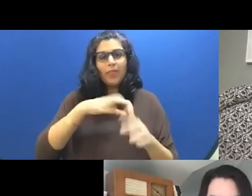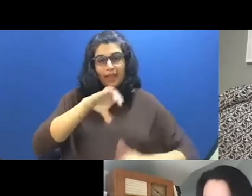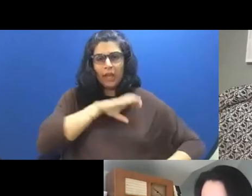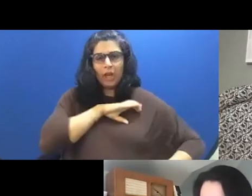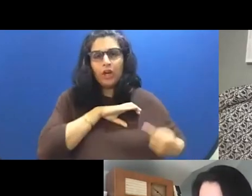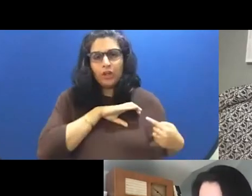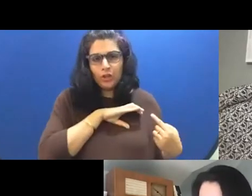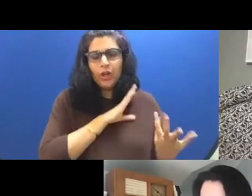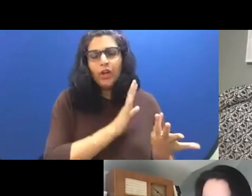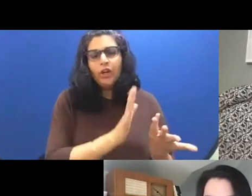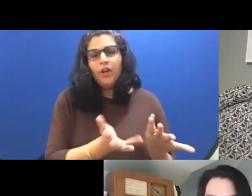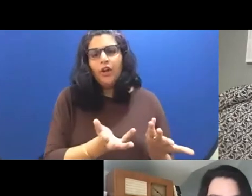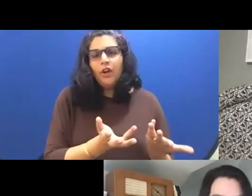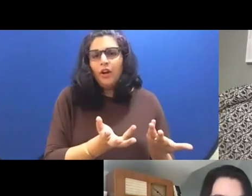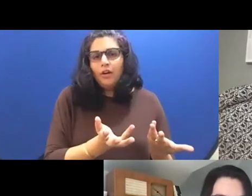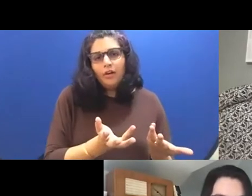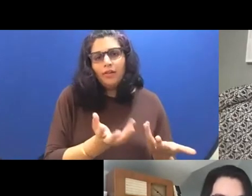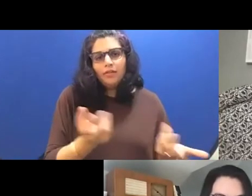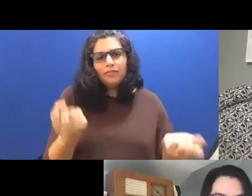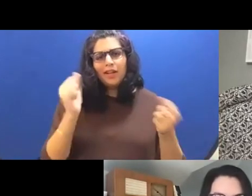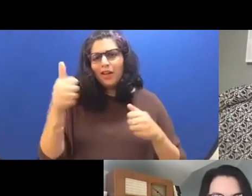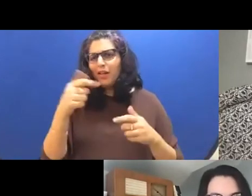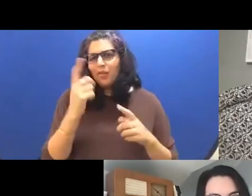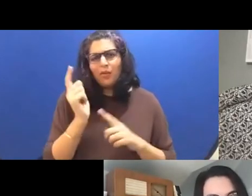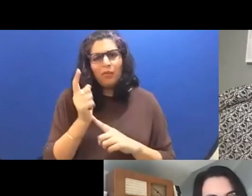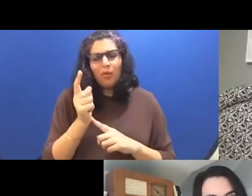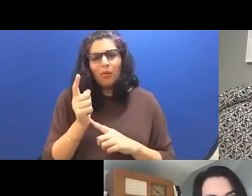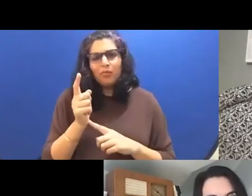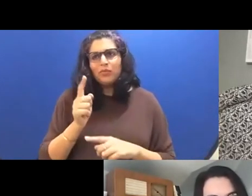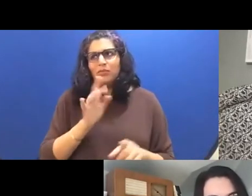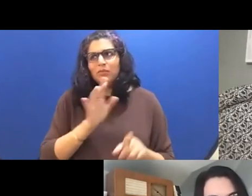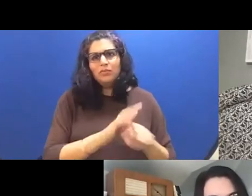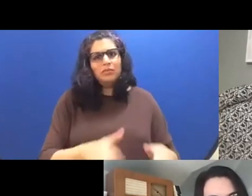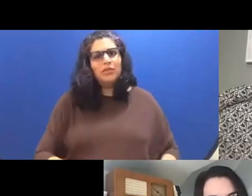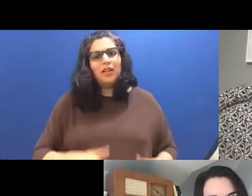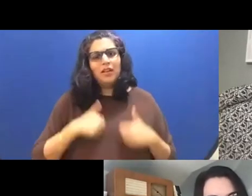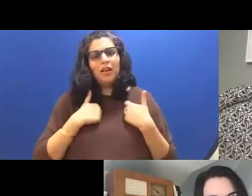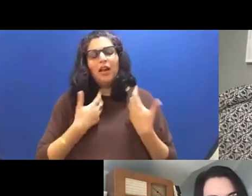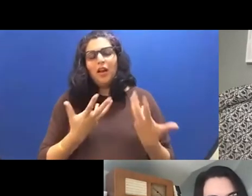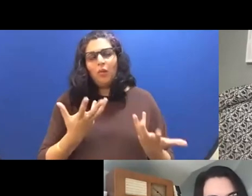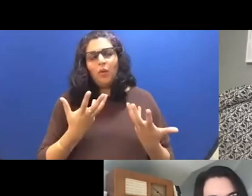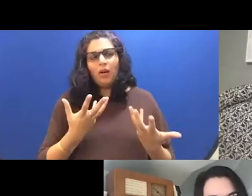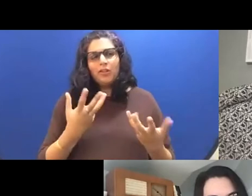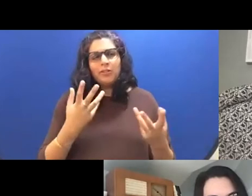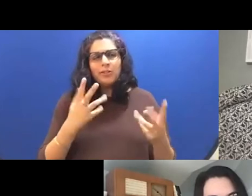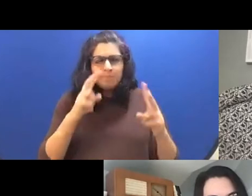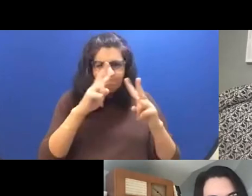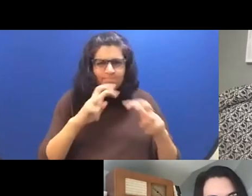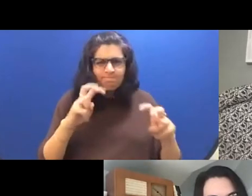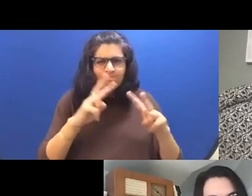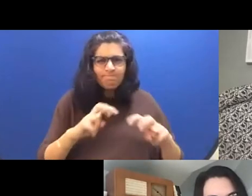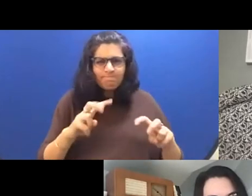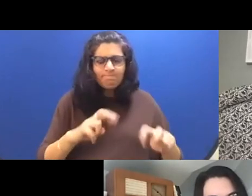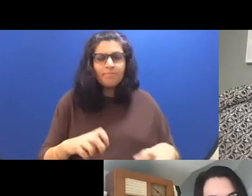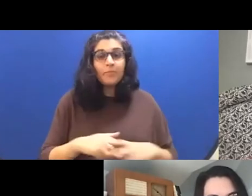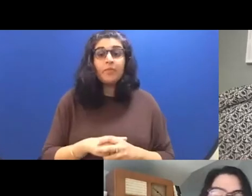were so many other moments in her life that I kind of wanted to explore. So at some point,